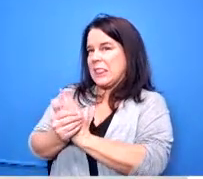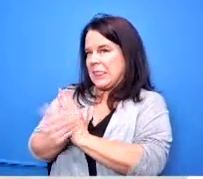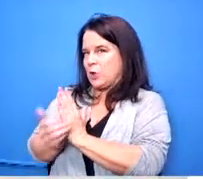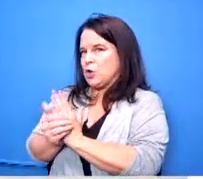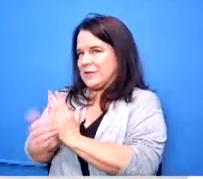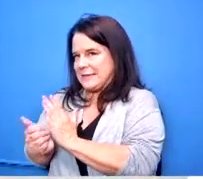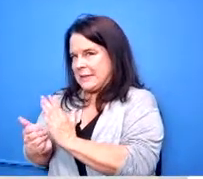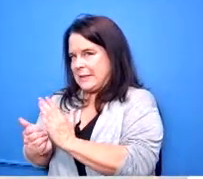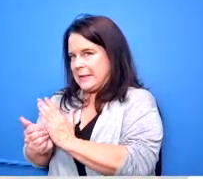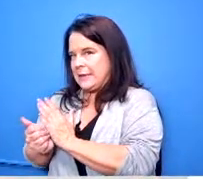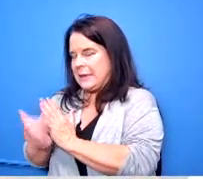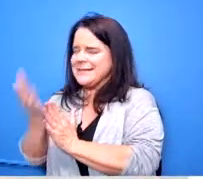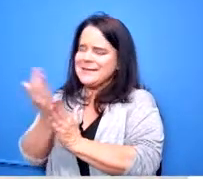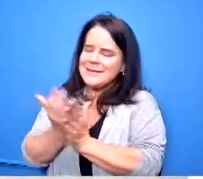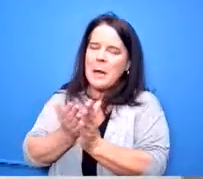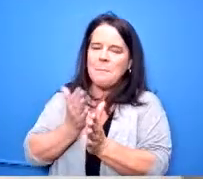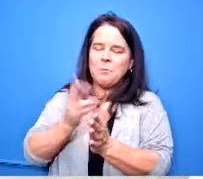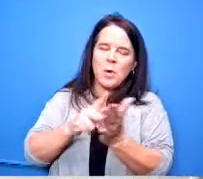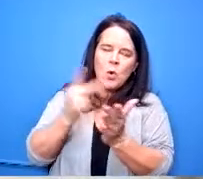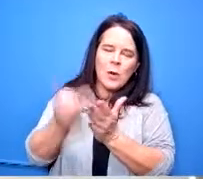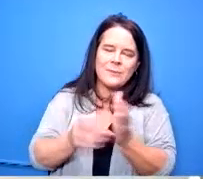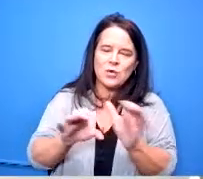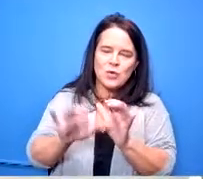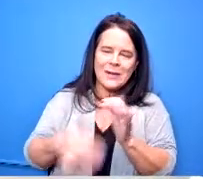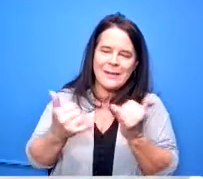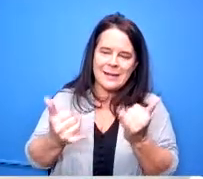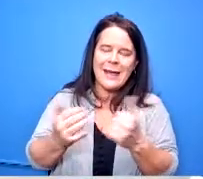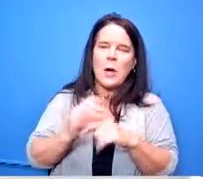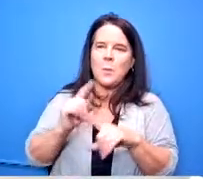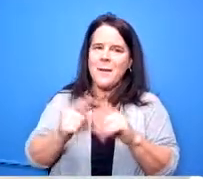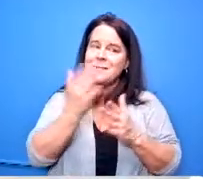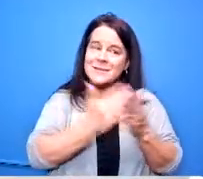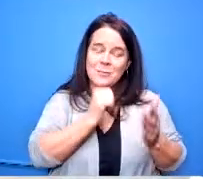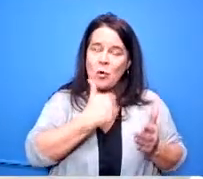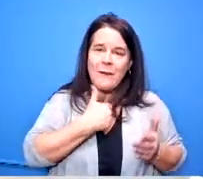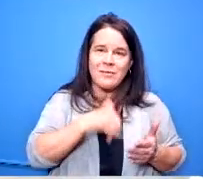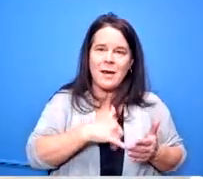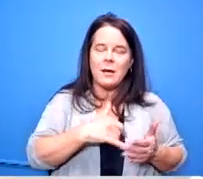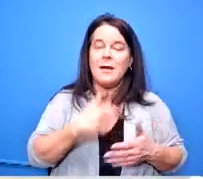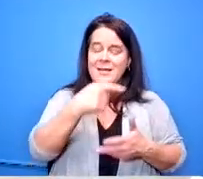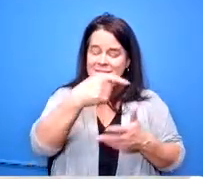programs i believe so um those are those are important things for them you know how do i